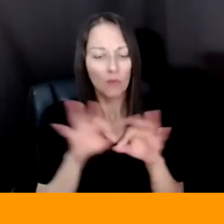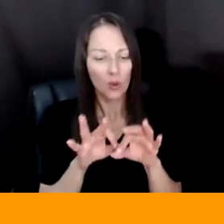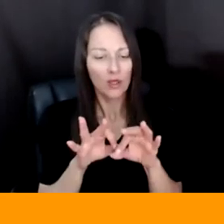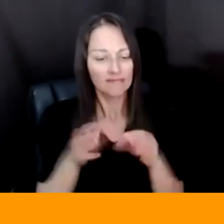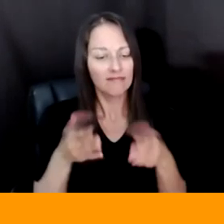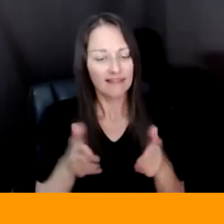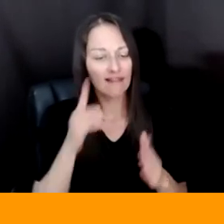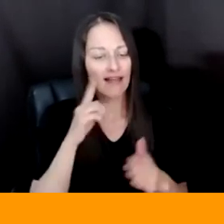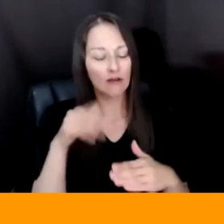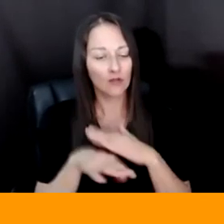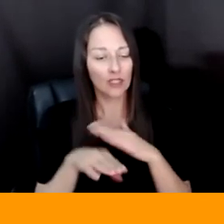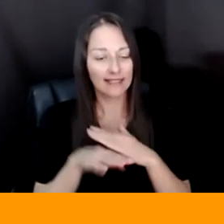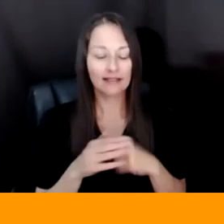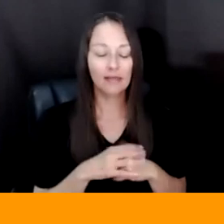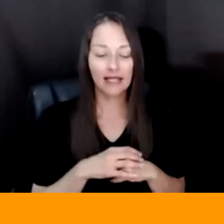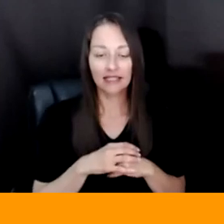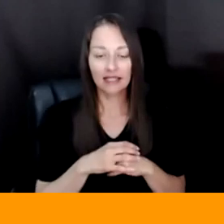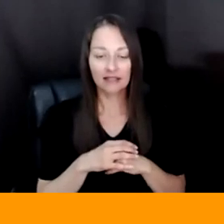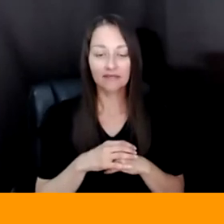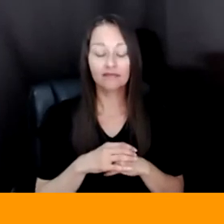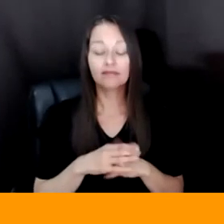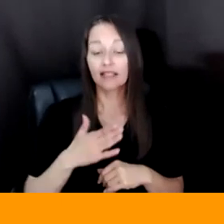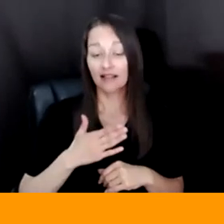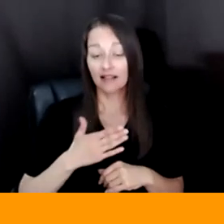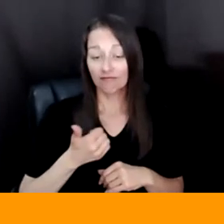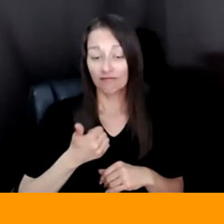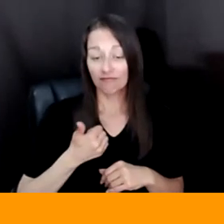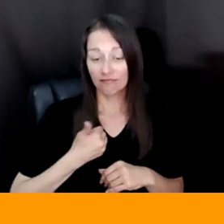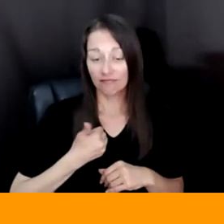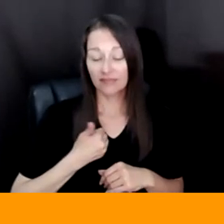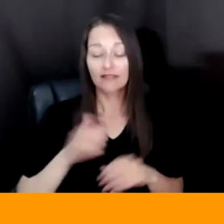AN EXAMPLE. I'M DOING A PROJECT WITH THE UNITED STATES DEPARTMENTS OF ARTS AND CULTURE HONOR